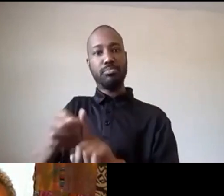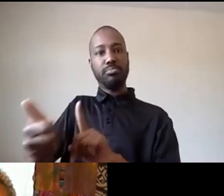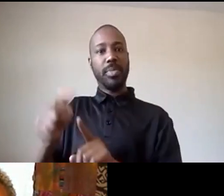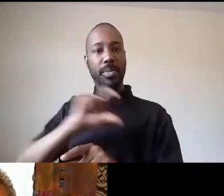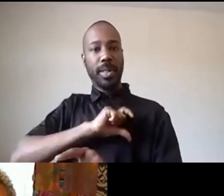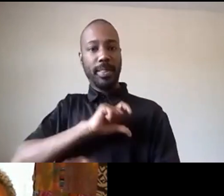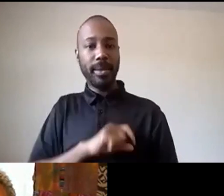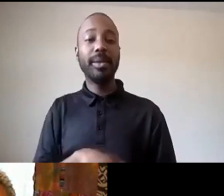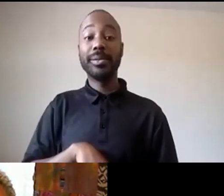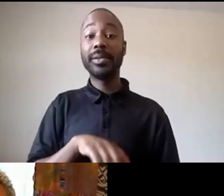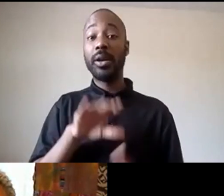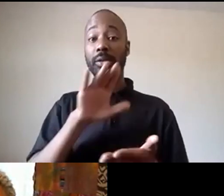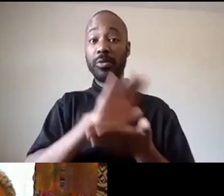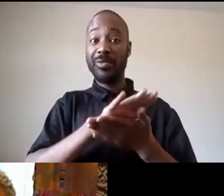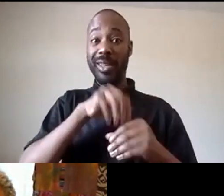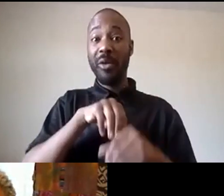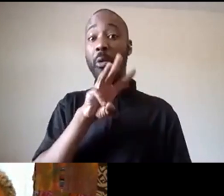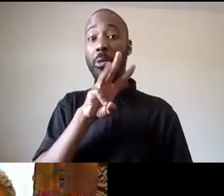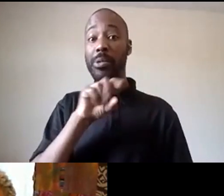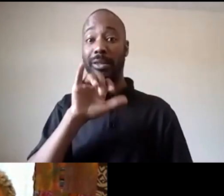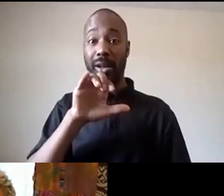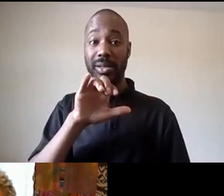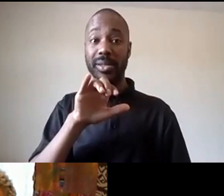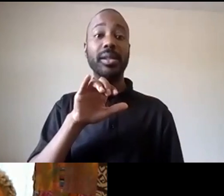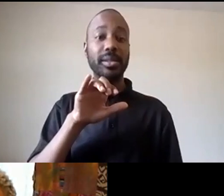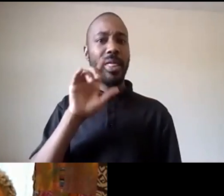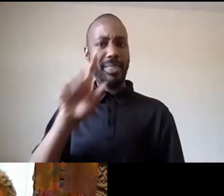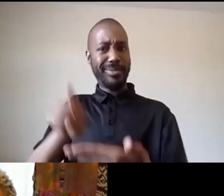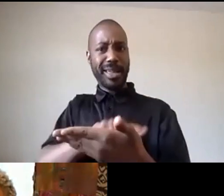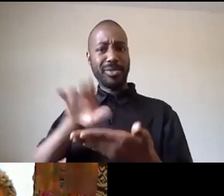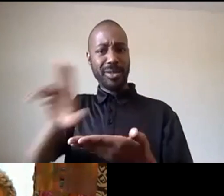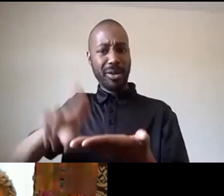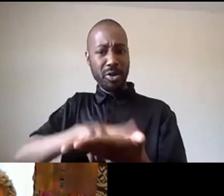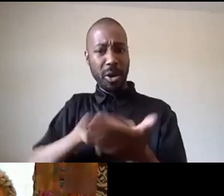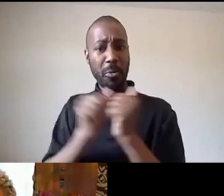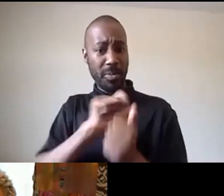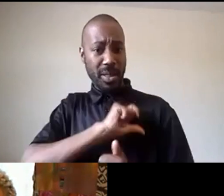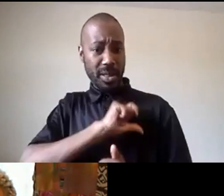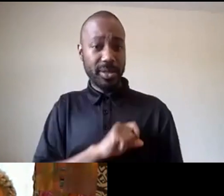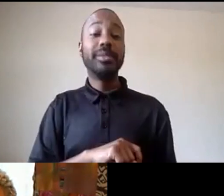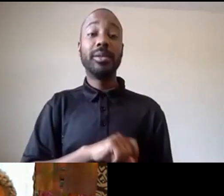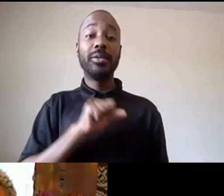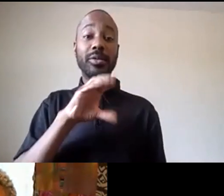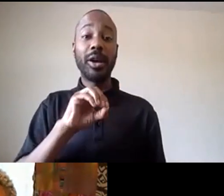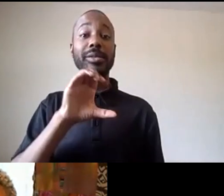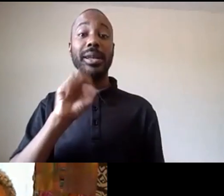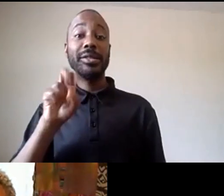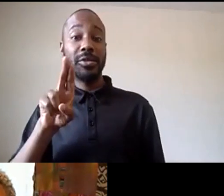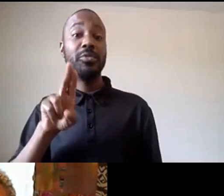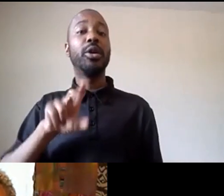there will be no armed police on any of their campuses cal state should follow suit and there shouldn't be any police